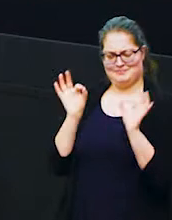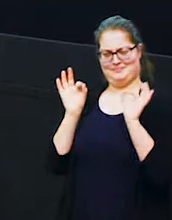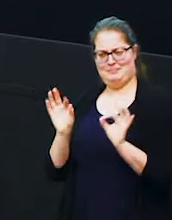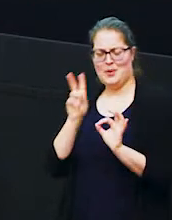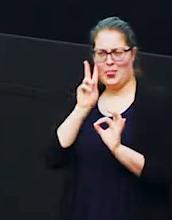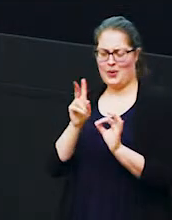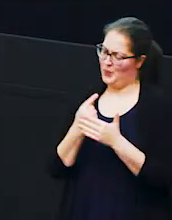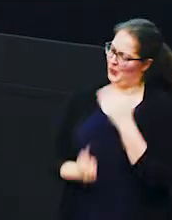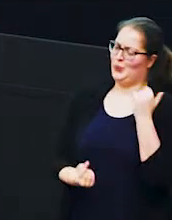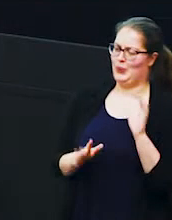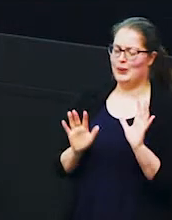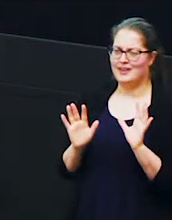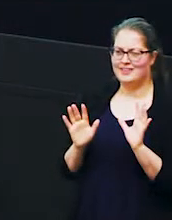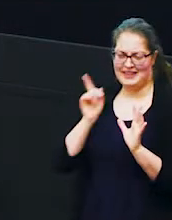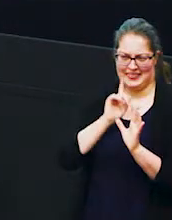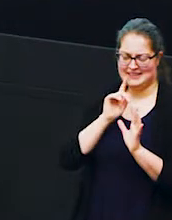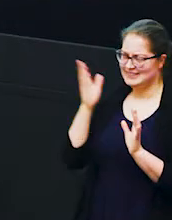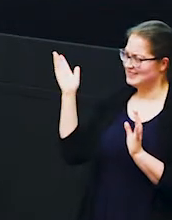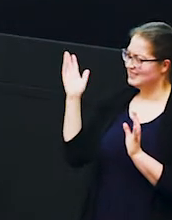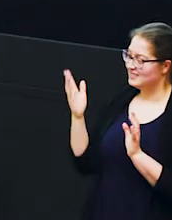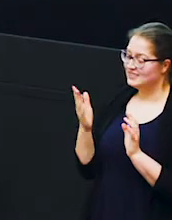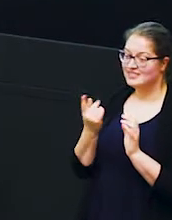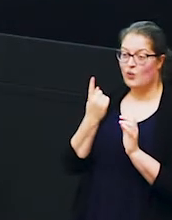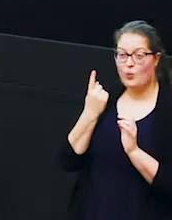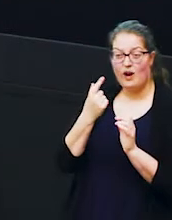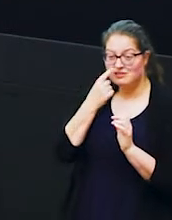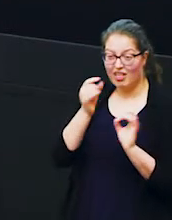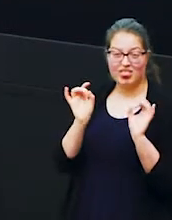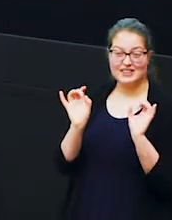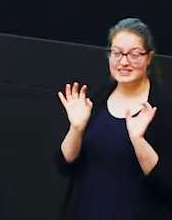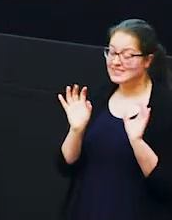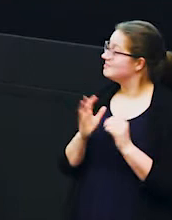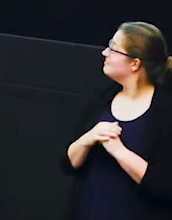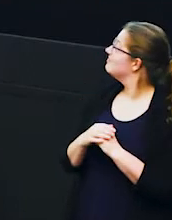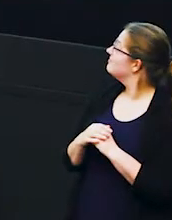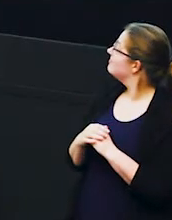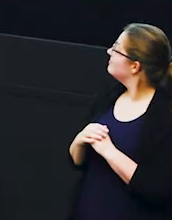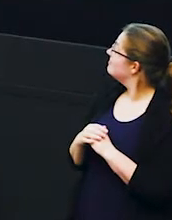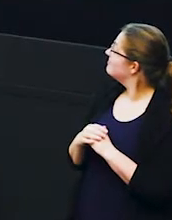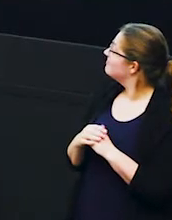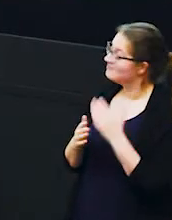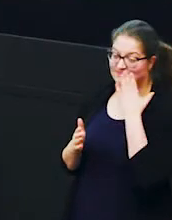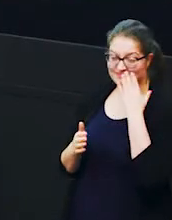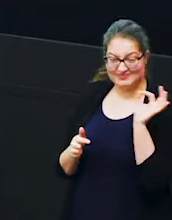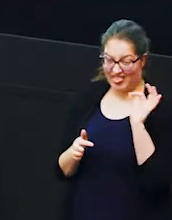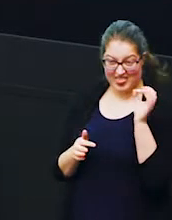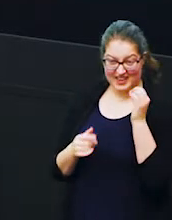so you'll see actually that beetlejuice has only got one tusk she's missing her her left tusk and